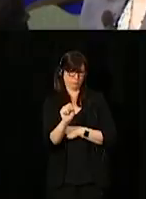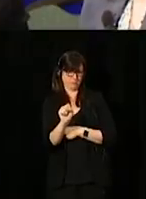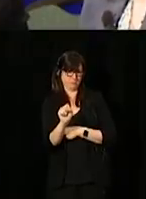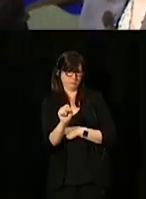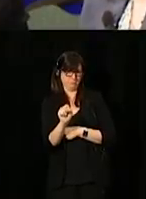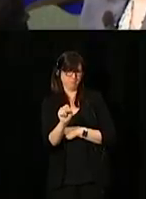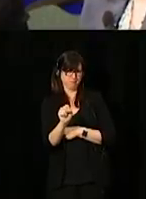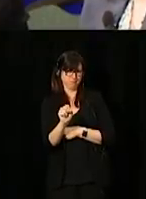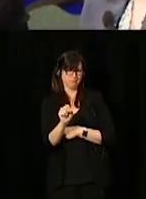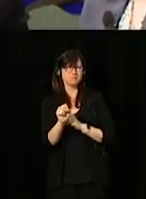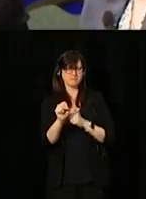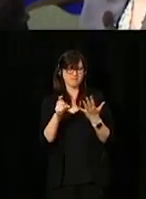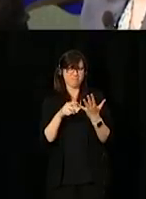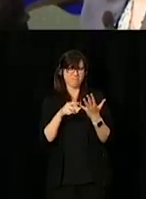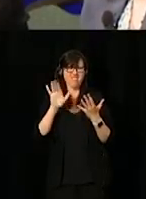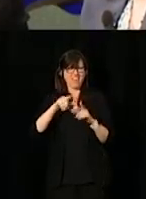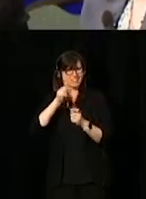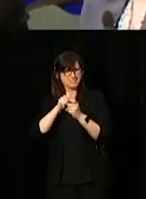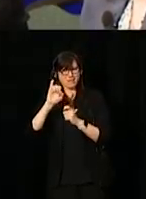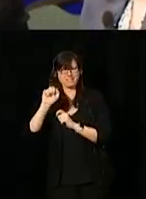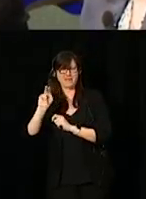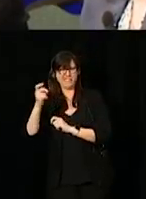and that gets at exactly what Ian was describing,